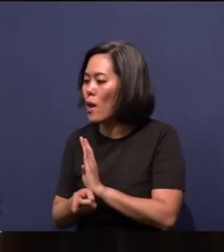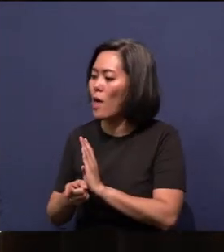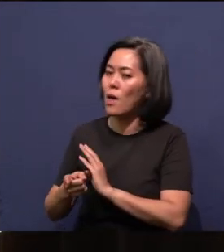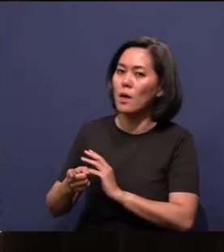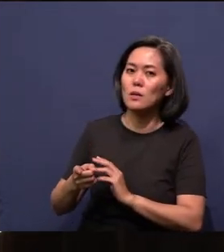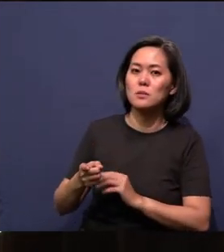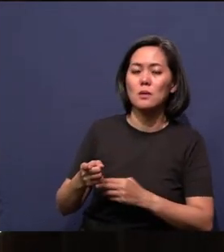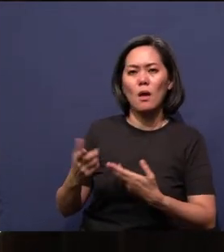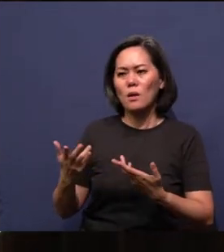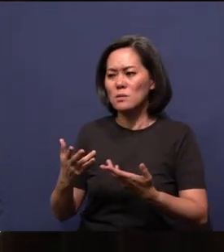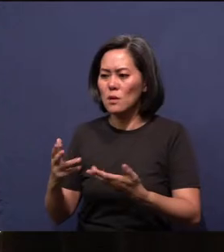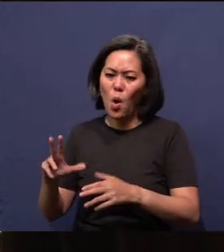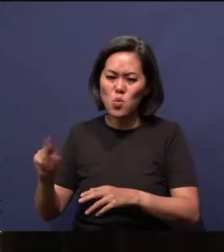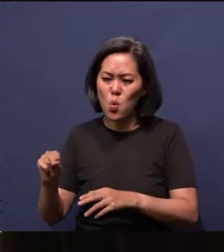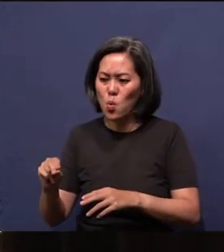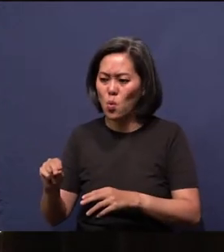Christians and you're tearing each other down.